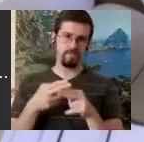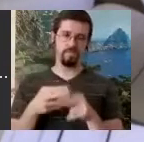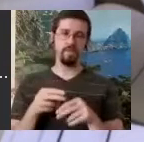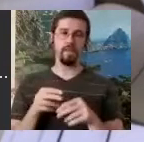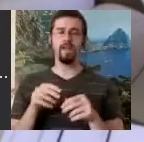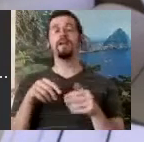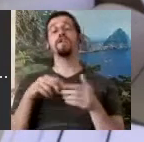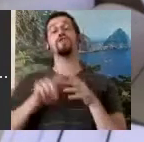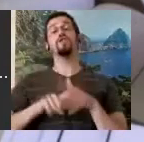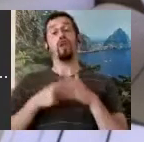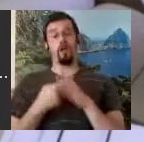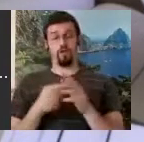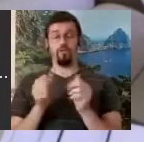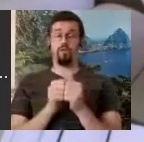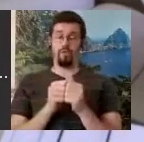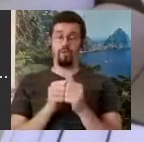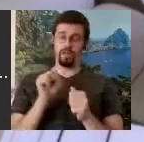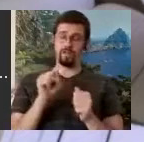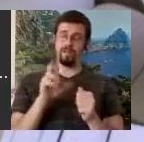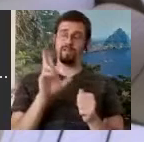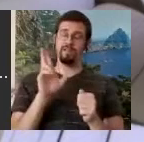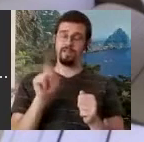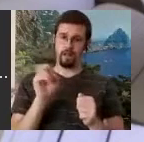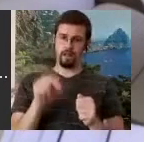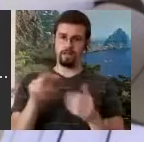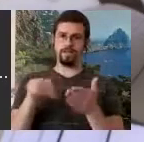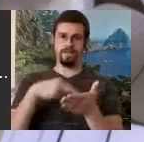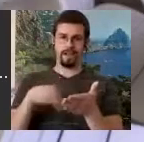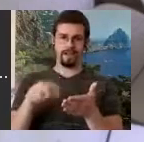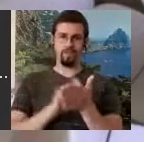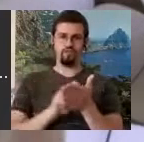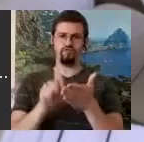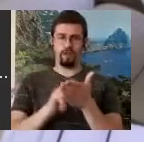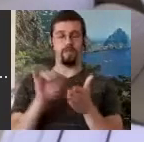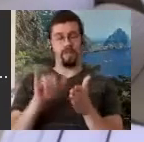which is what this book is. And then later it became, there was another